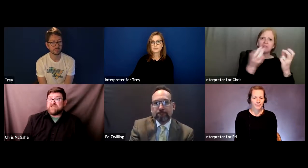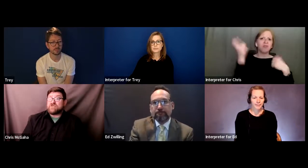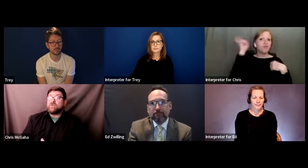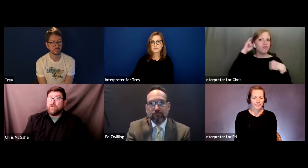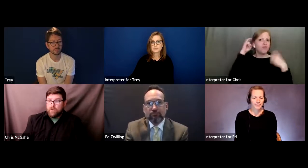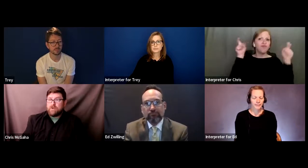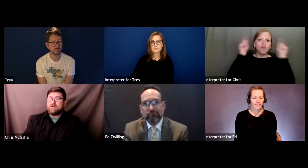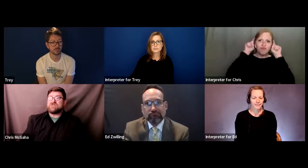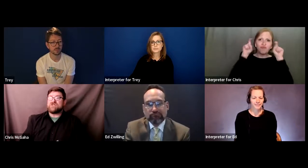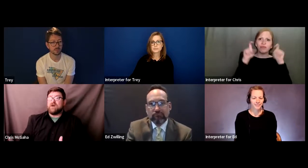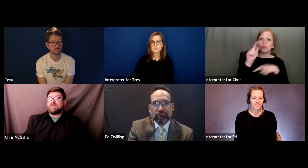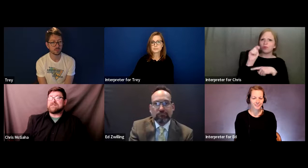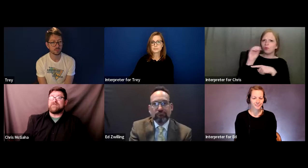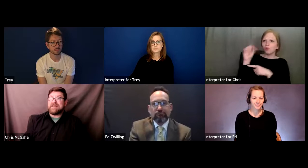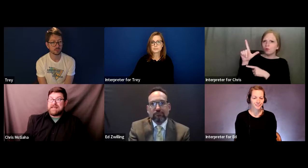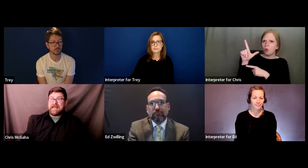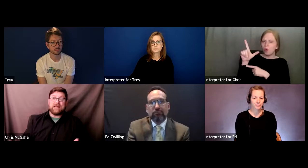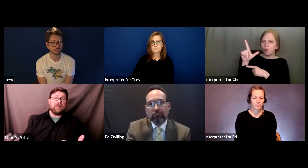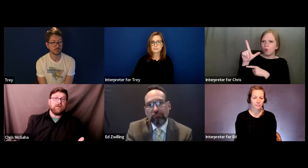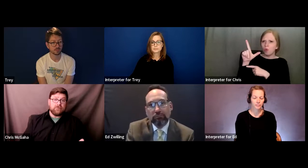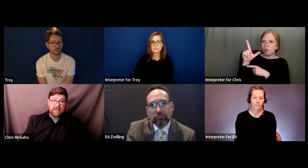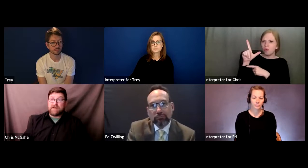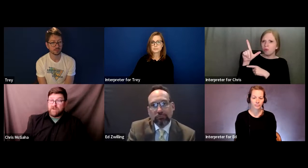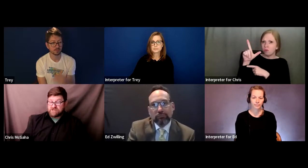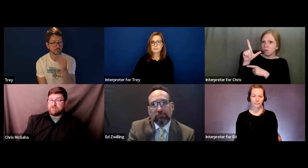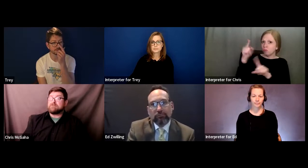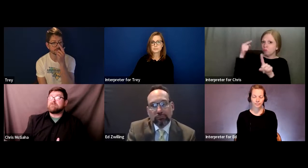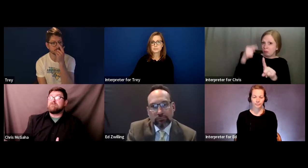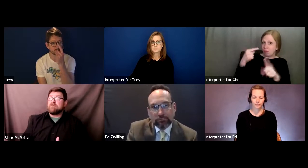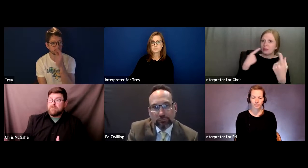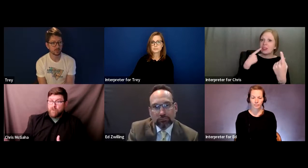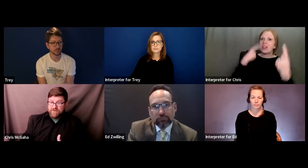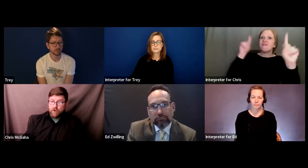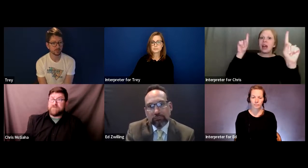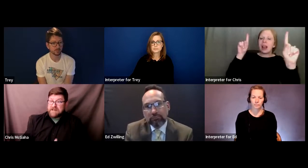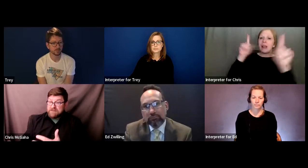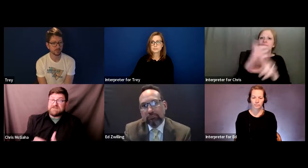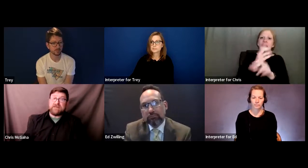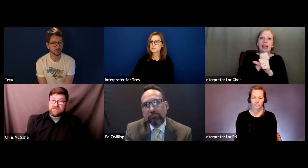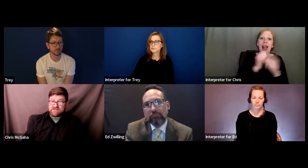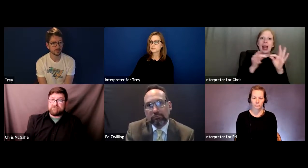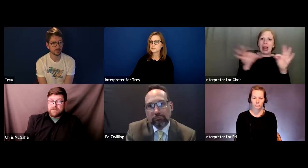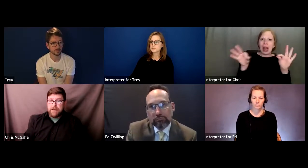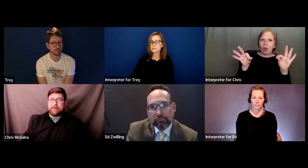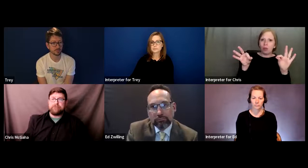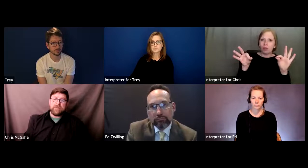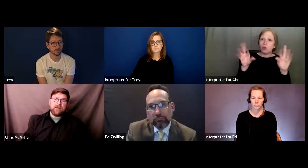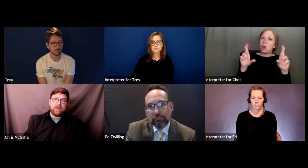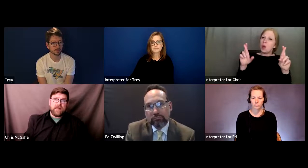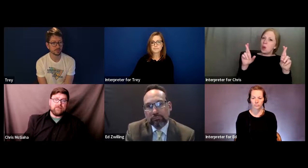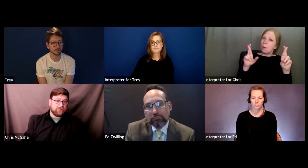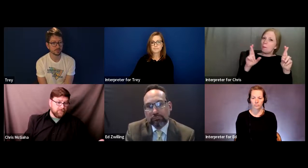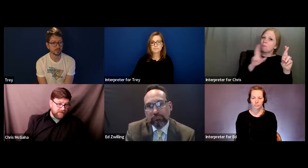a tool to effectively gain language with the hope that it be speech.